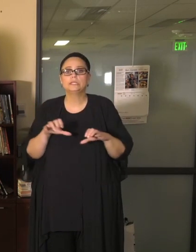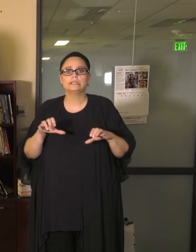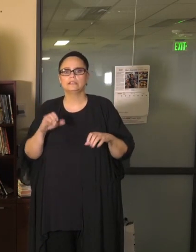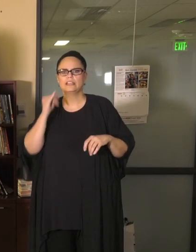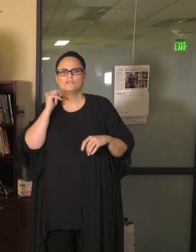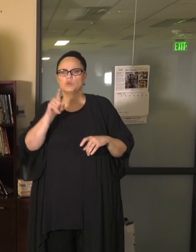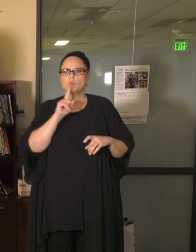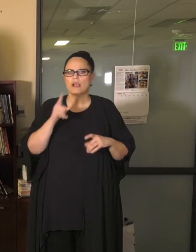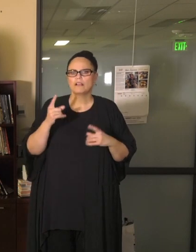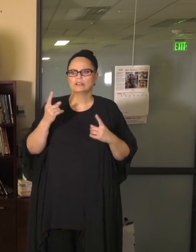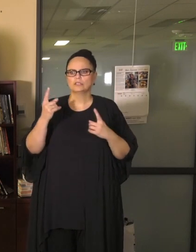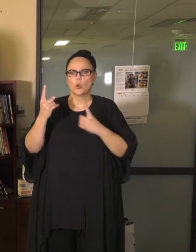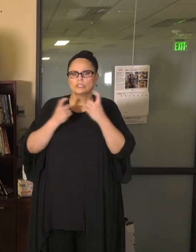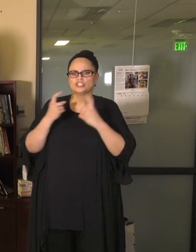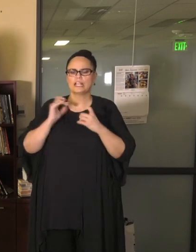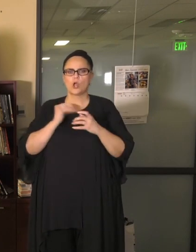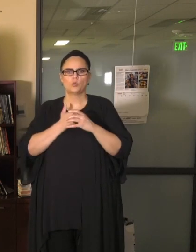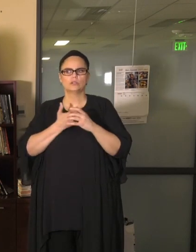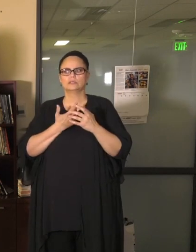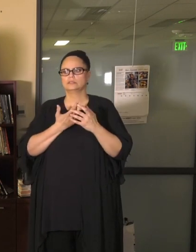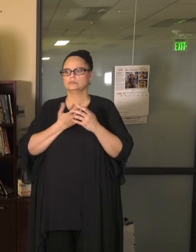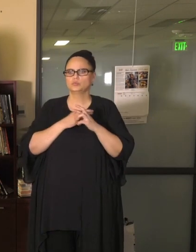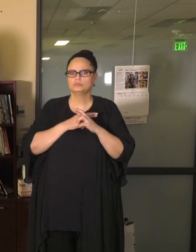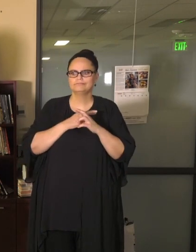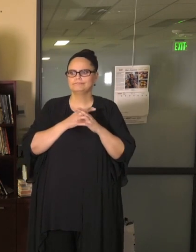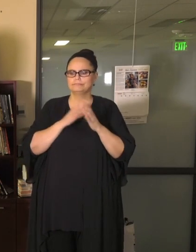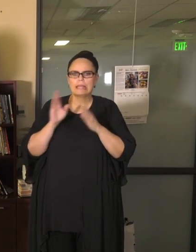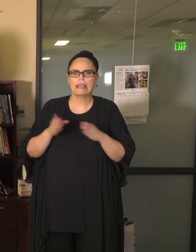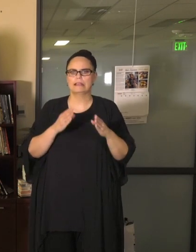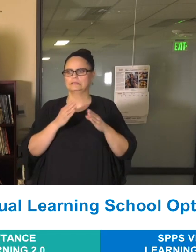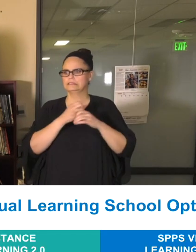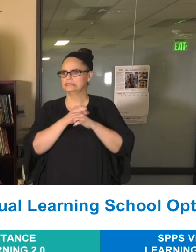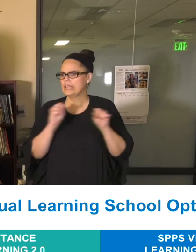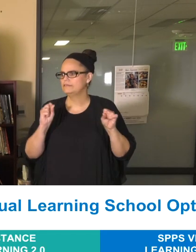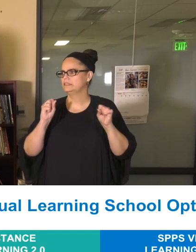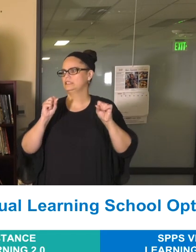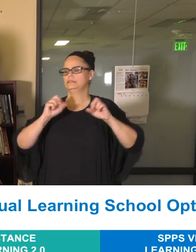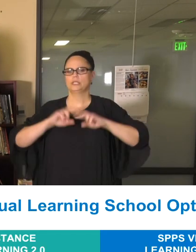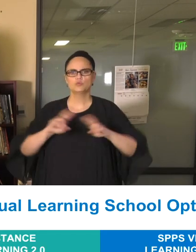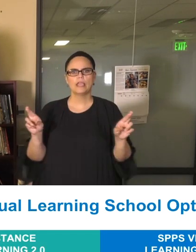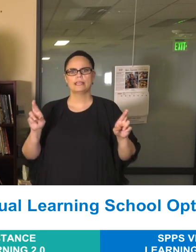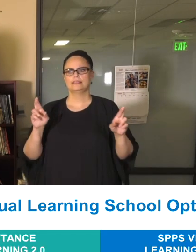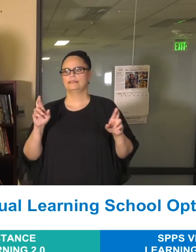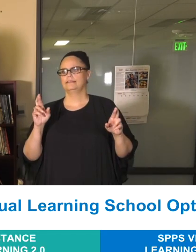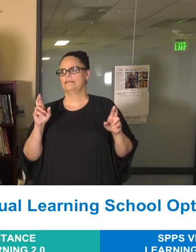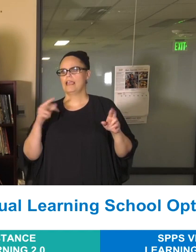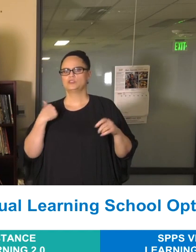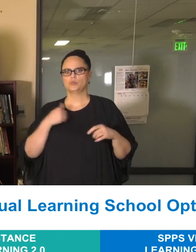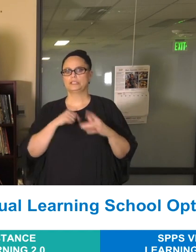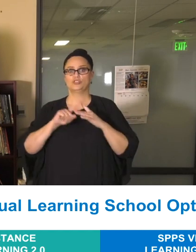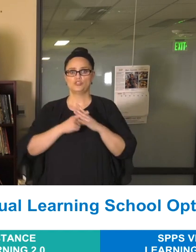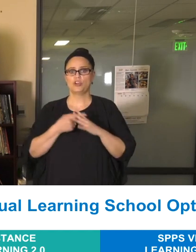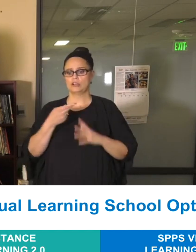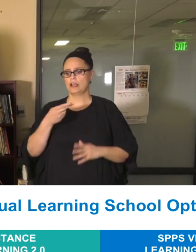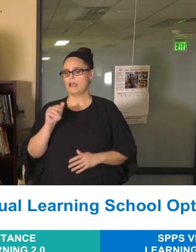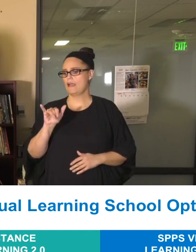safety and readiness if we do eventually move into hybrid and increase the amount of in-person, I also want you to know